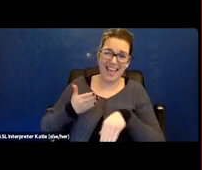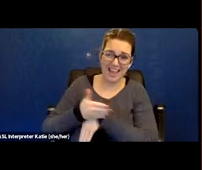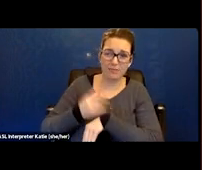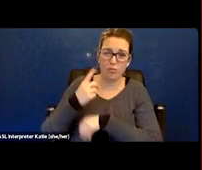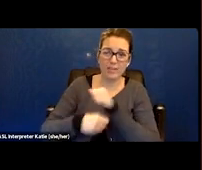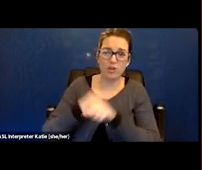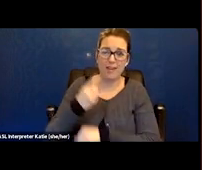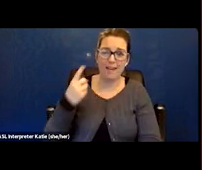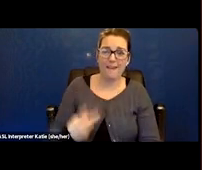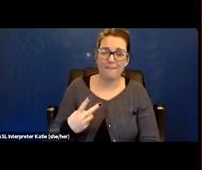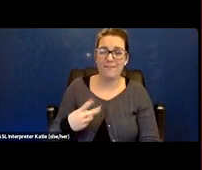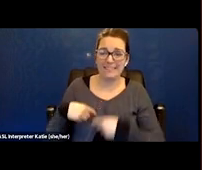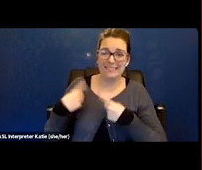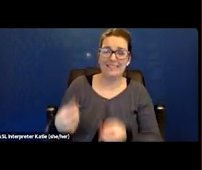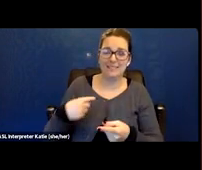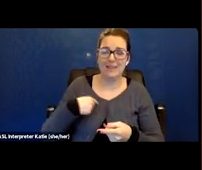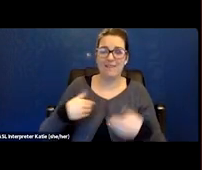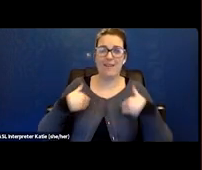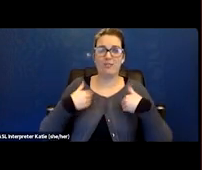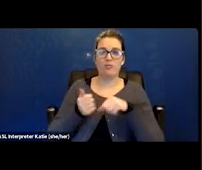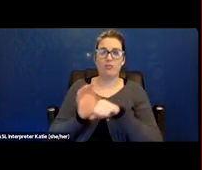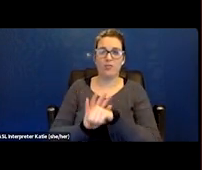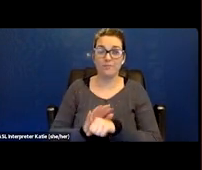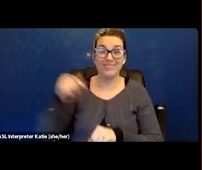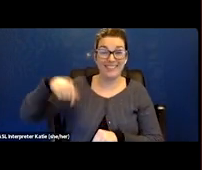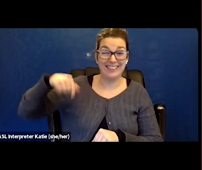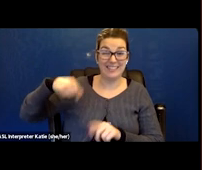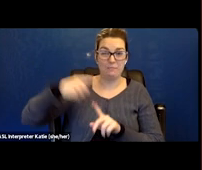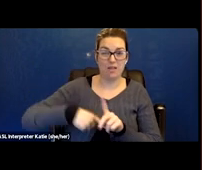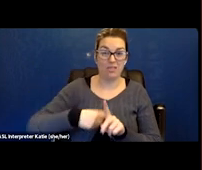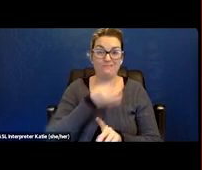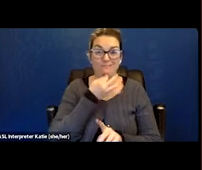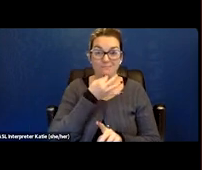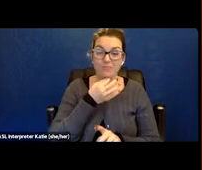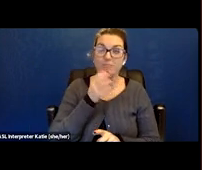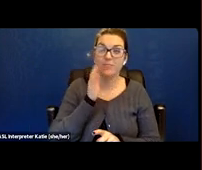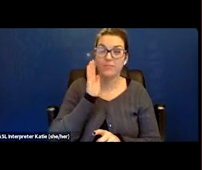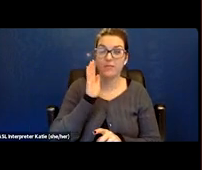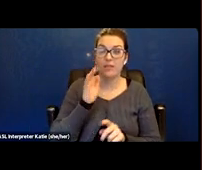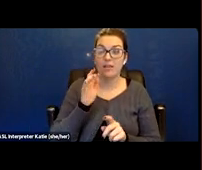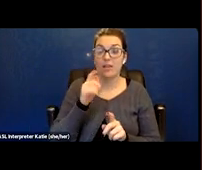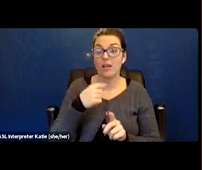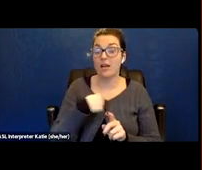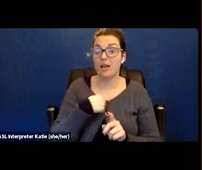As of this month, I still have to go and get a nerve damage check